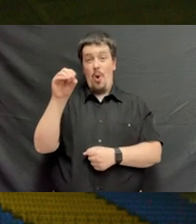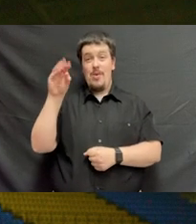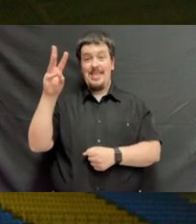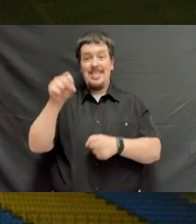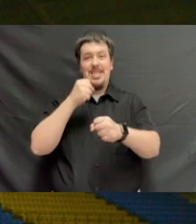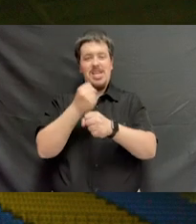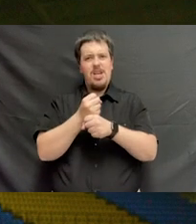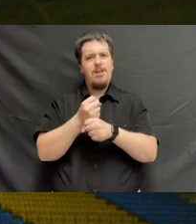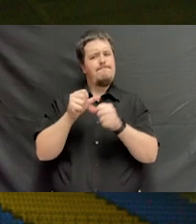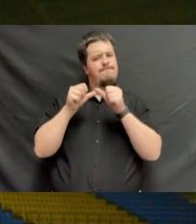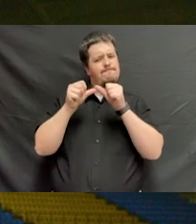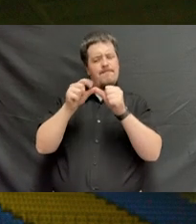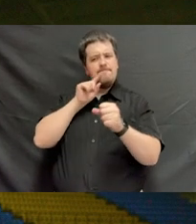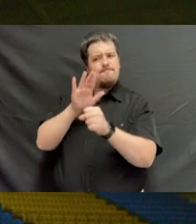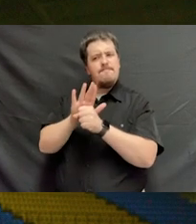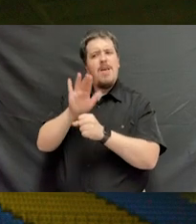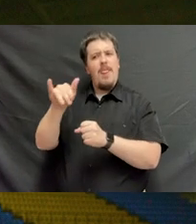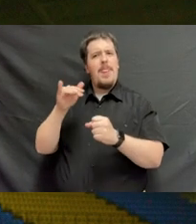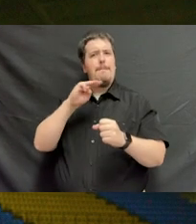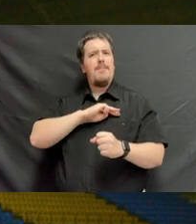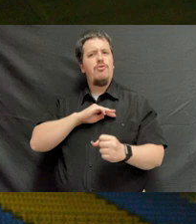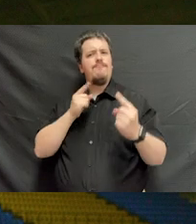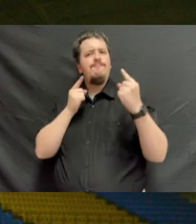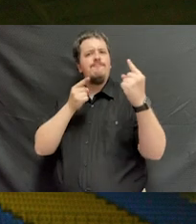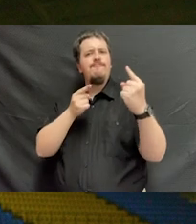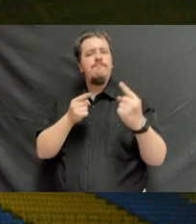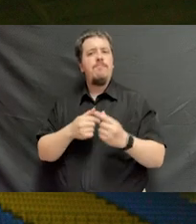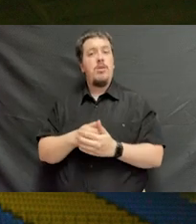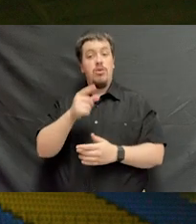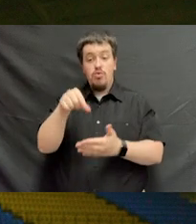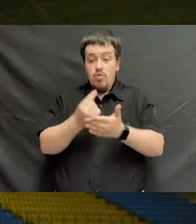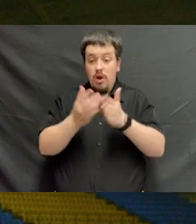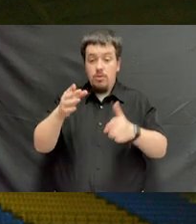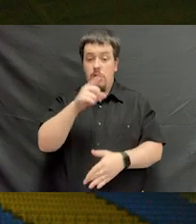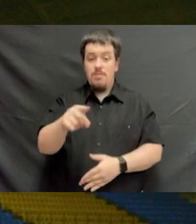we've remained committed to that mission. Graduates, you've spent the past four,